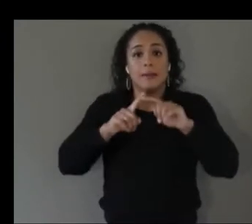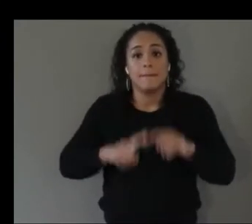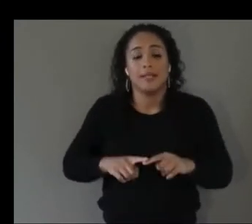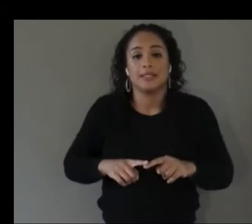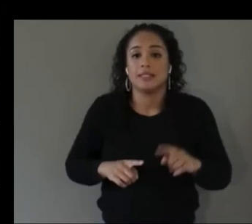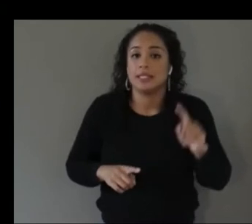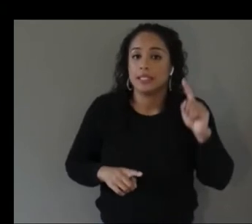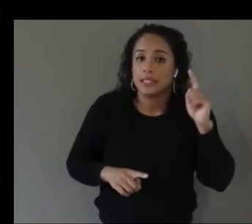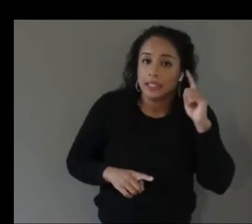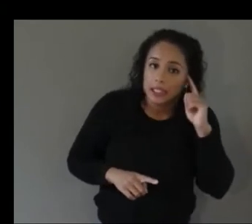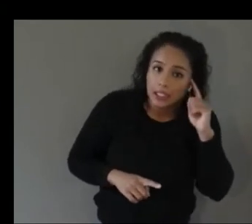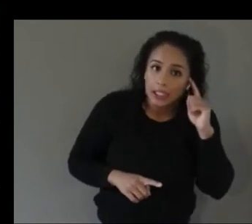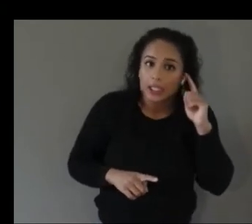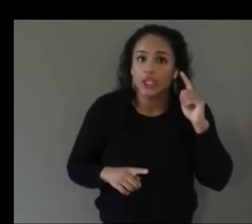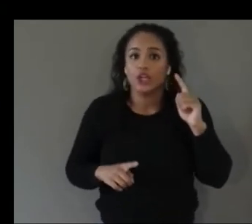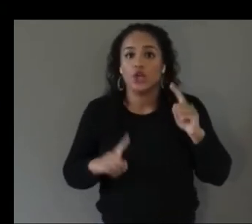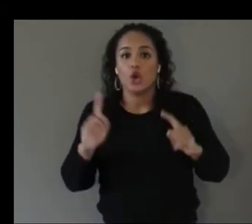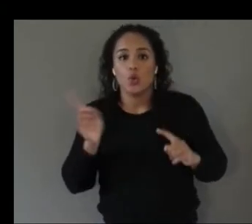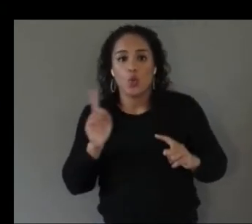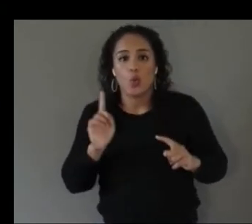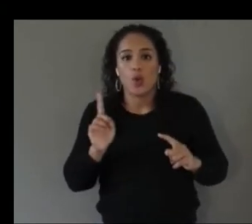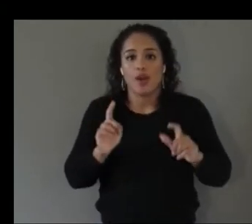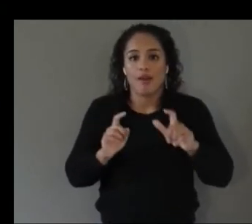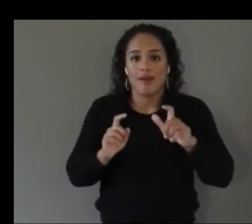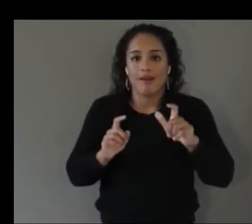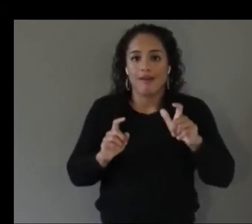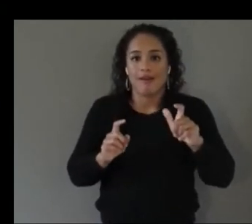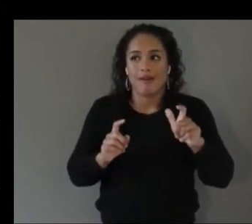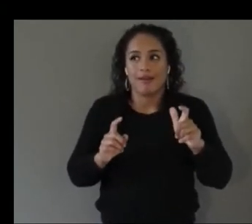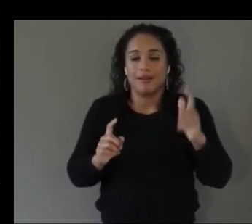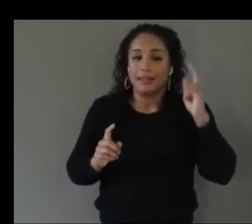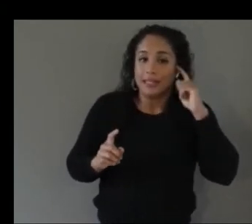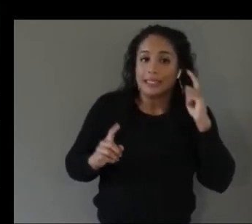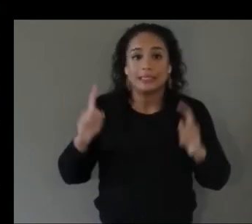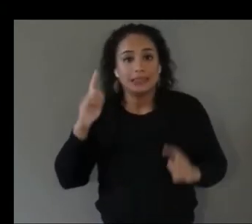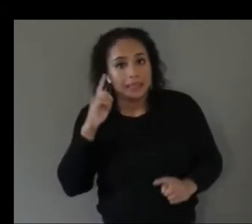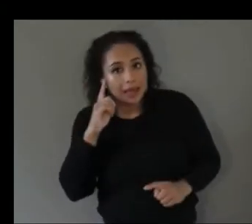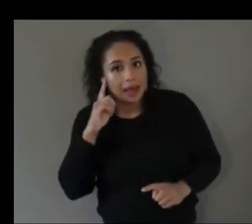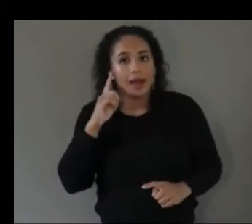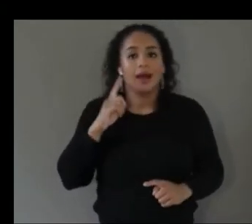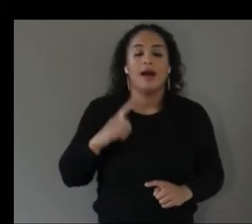to you and then also a further challenge was conveying the depth of the ball and we eventually